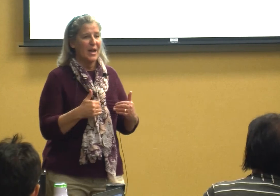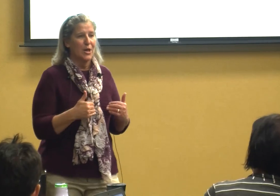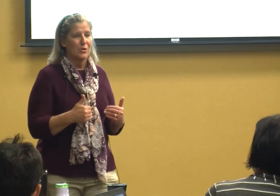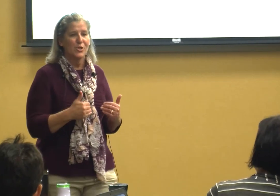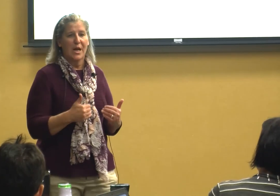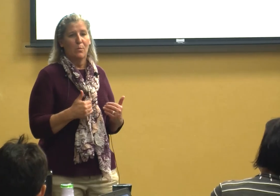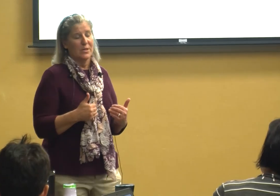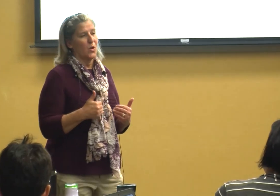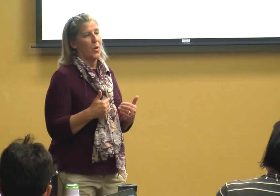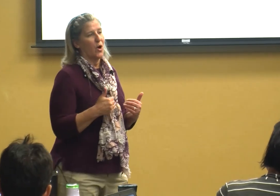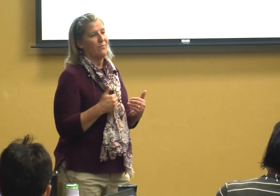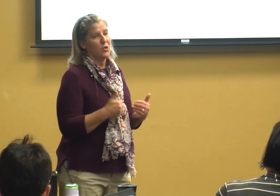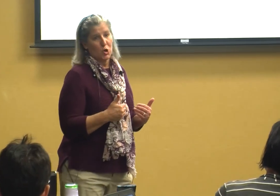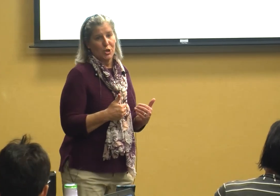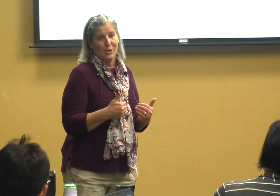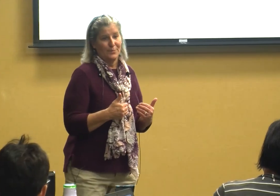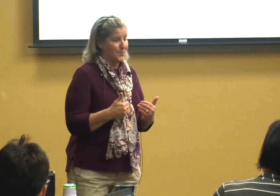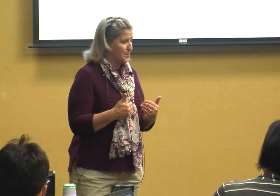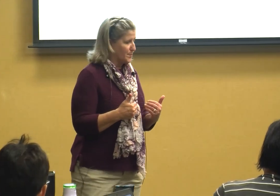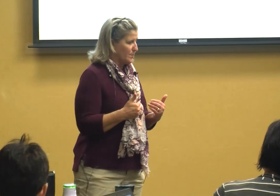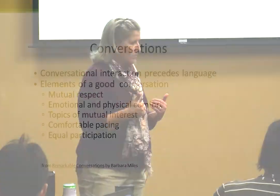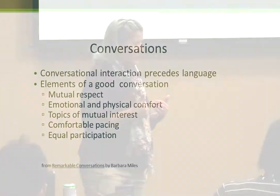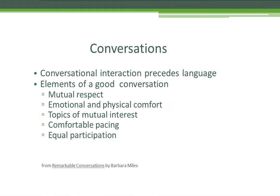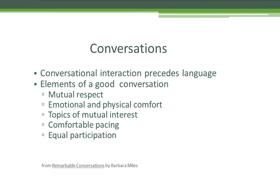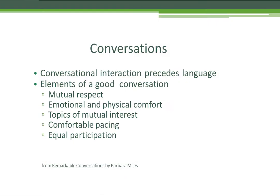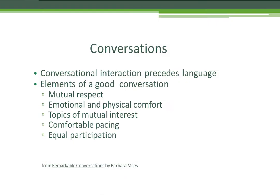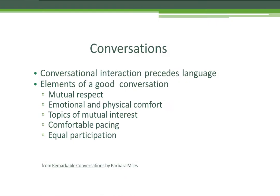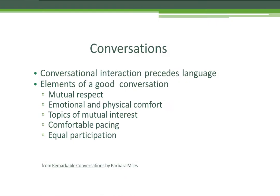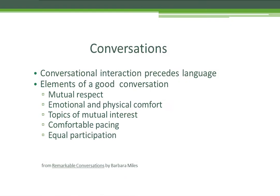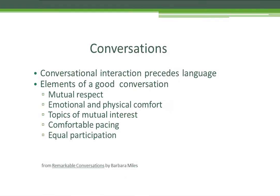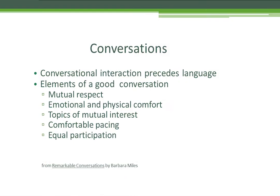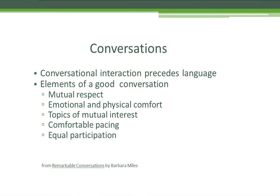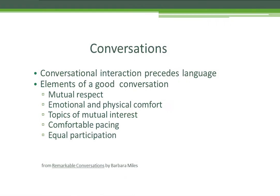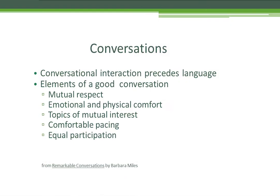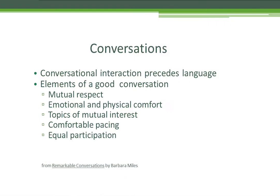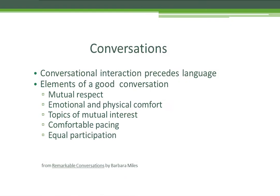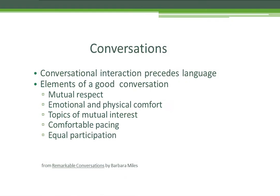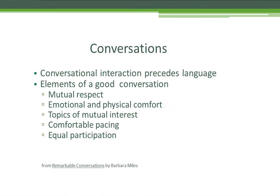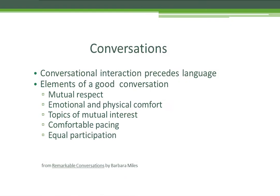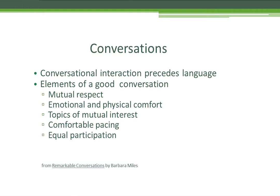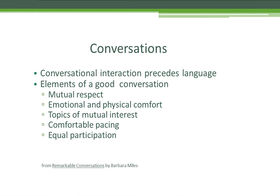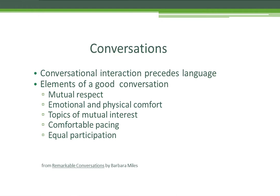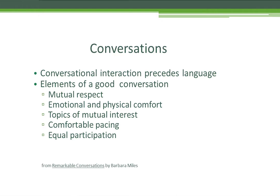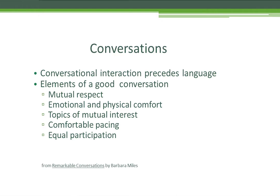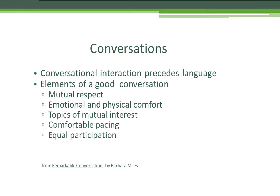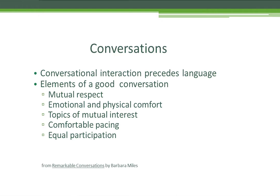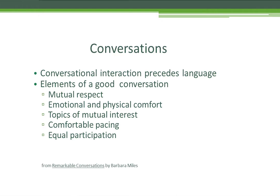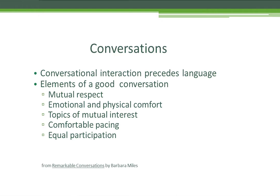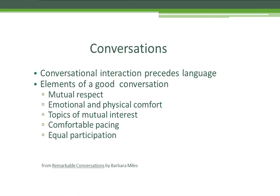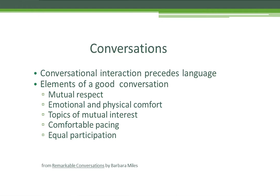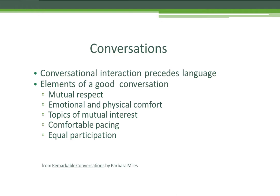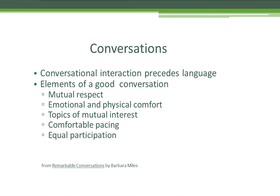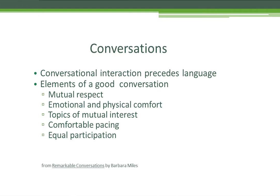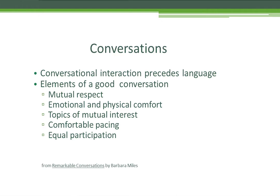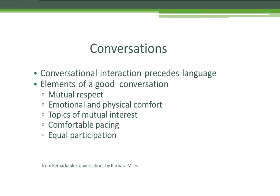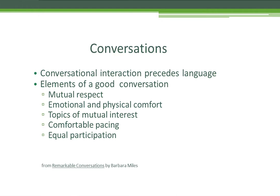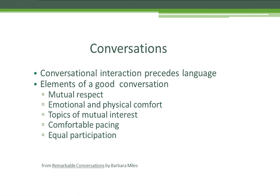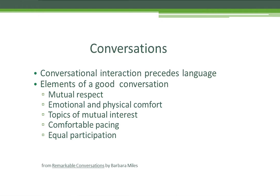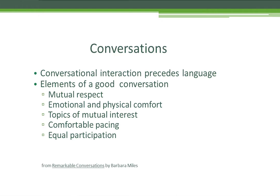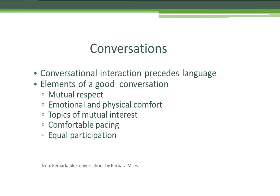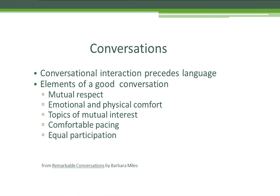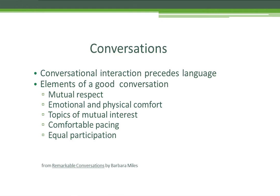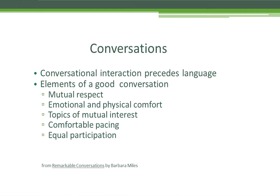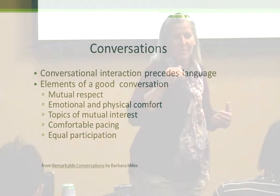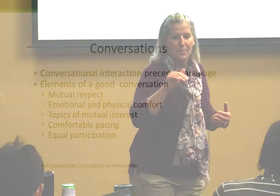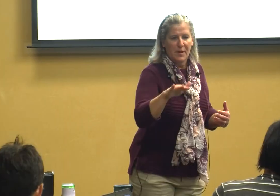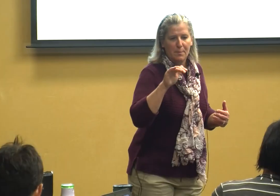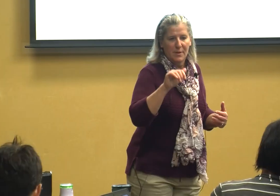to understand what's going on first and then equal participation we typically are the ones but it but